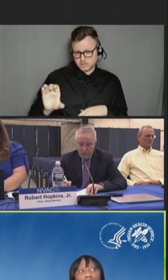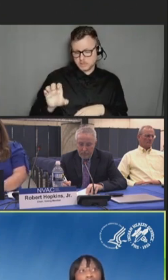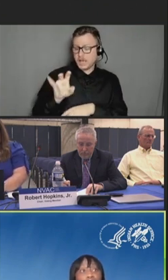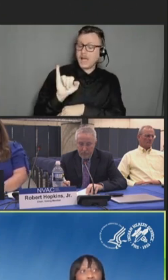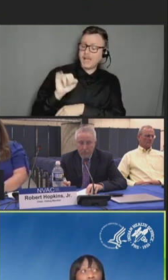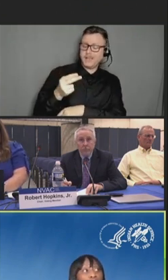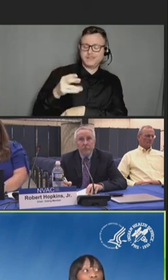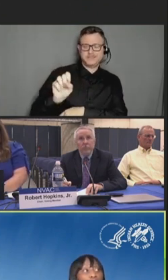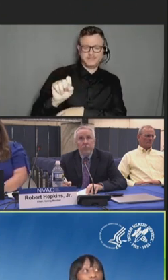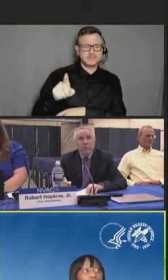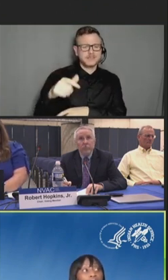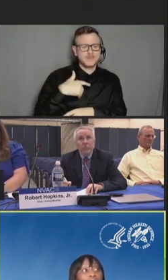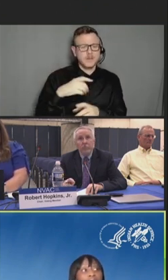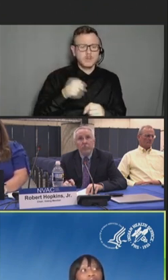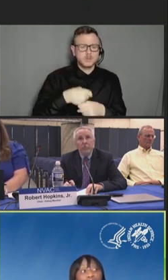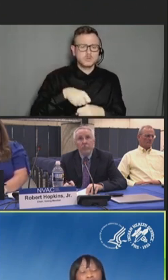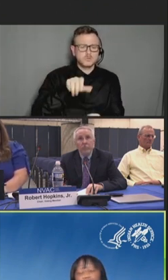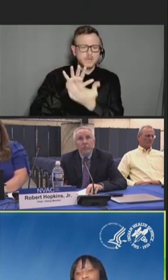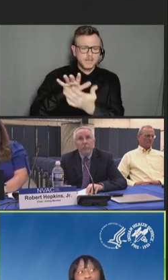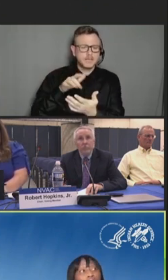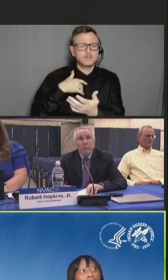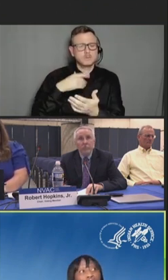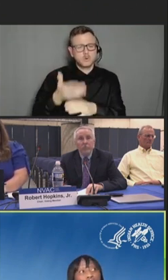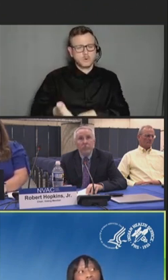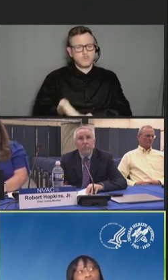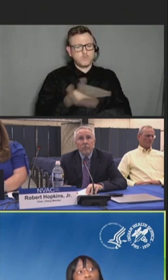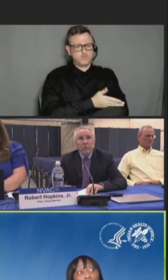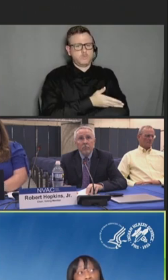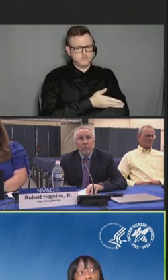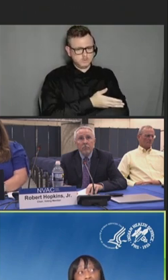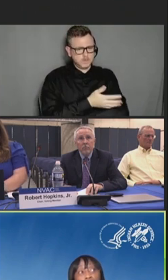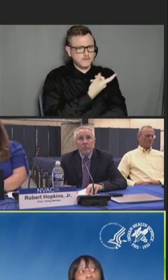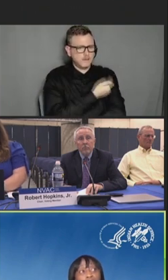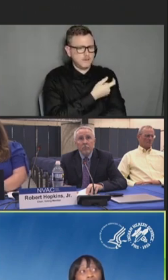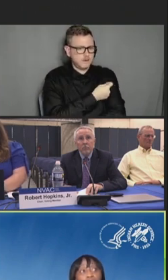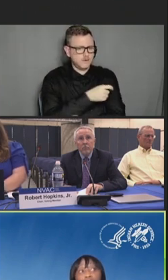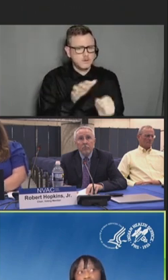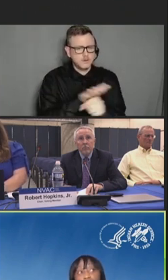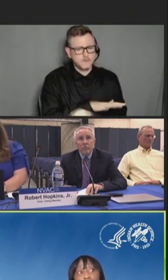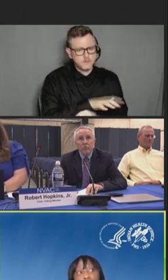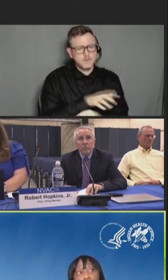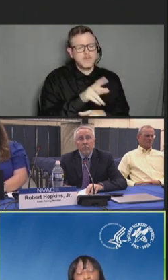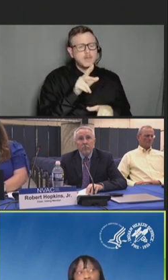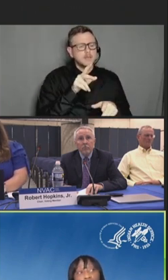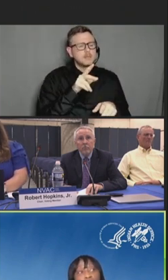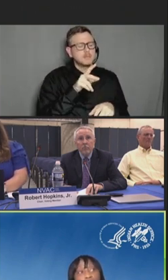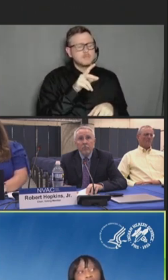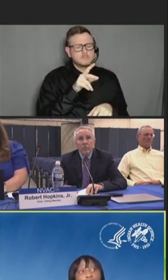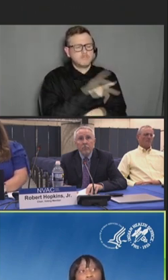Strategy to promote enhanced vaccination coverage among patients across the age spectrum.